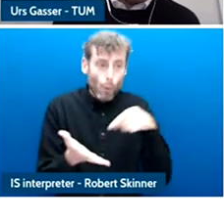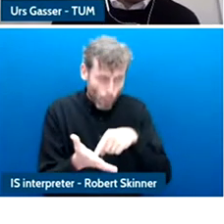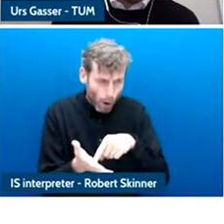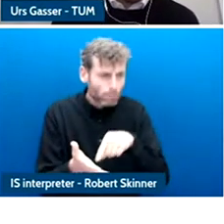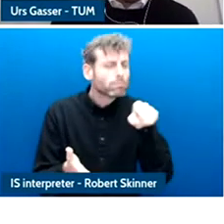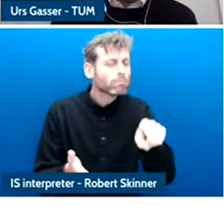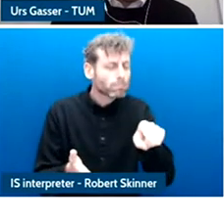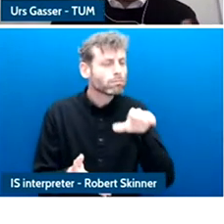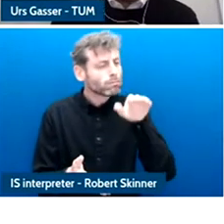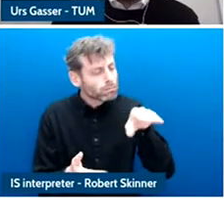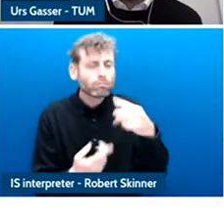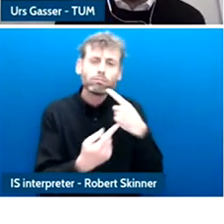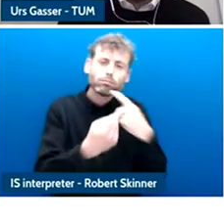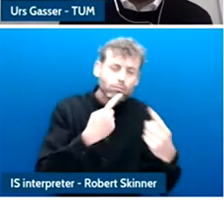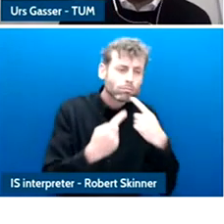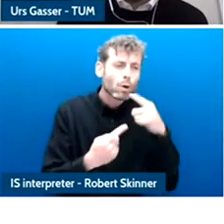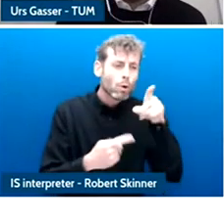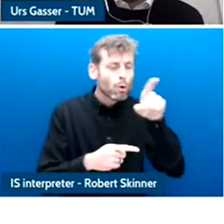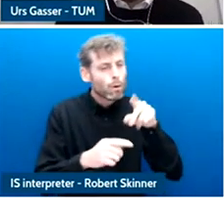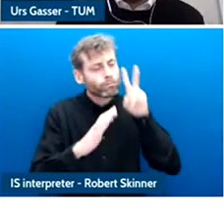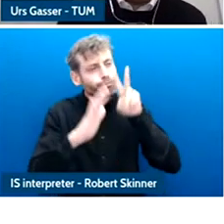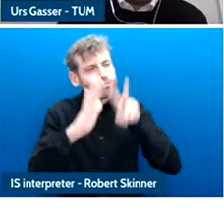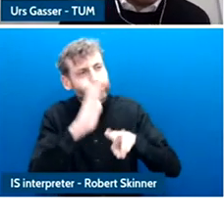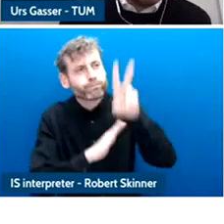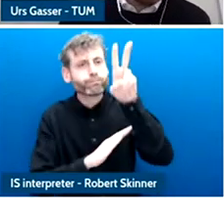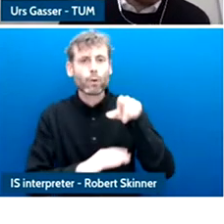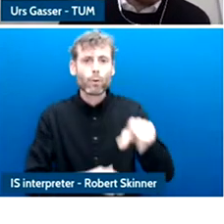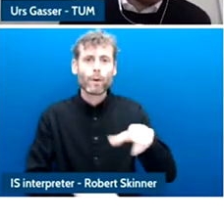We launched youth consultation back at the [Indiscernible]